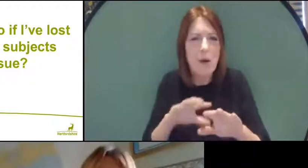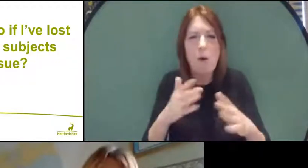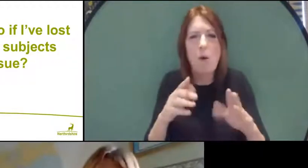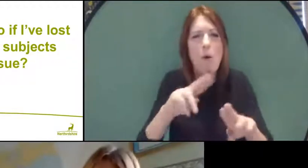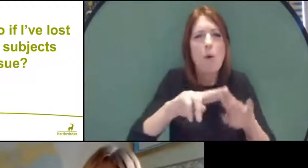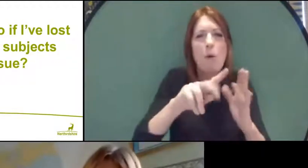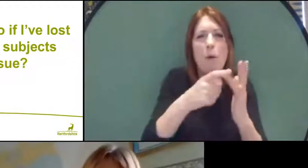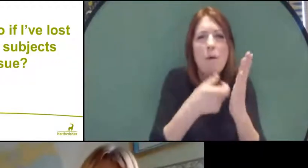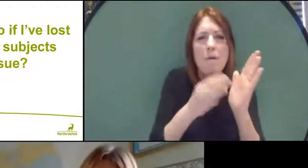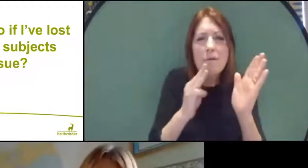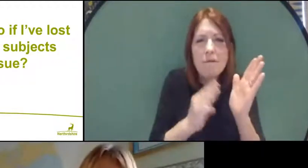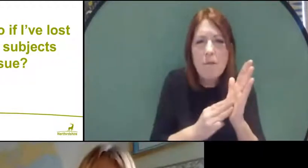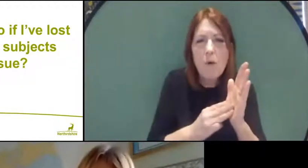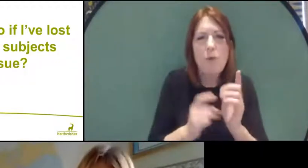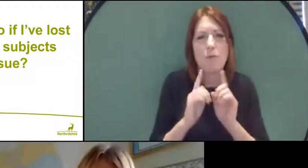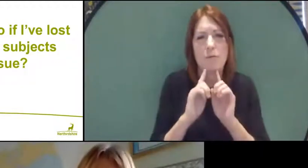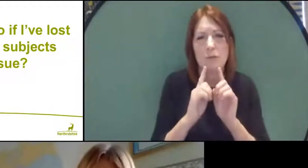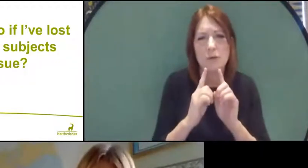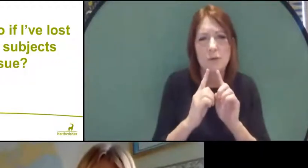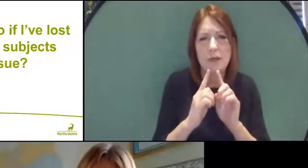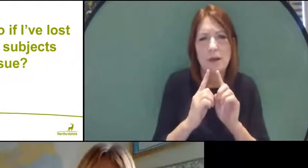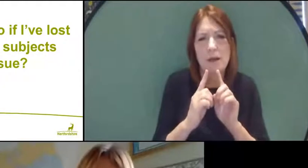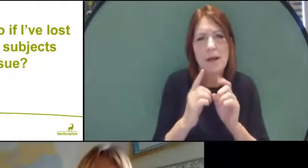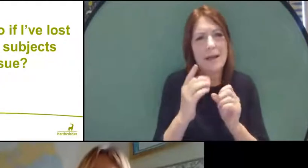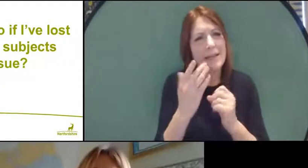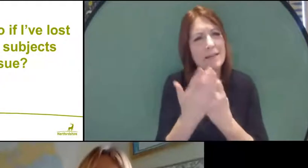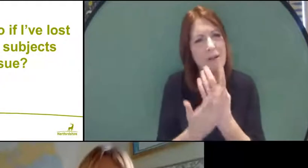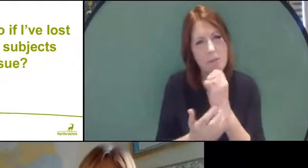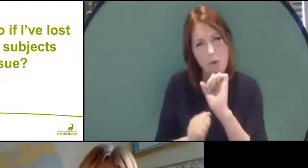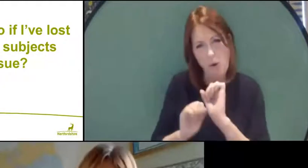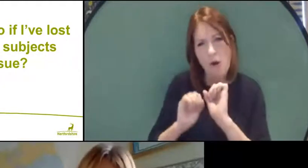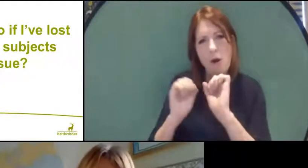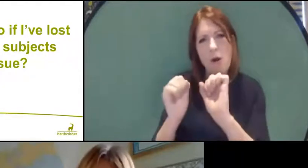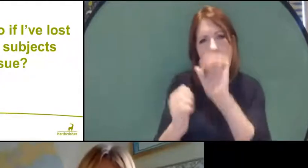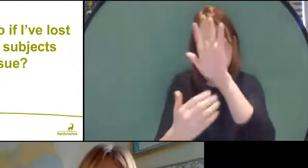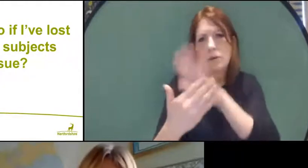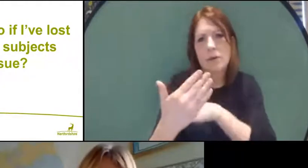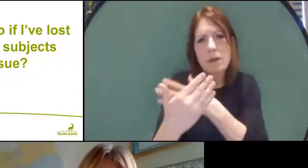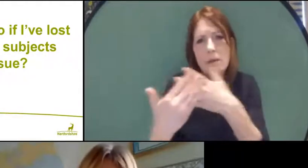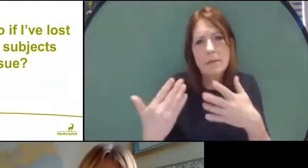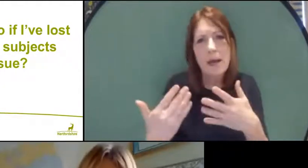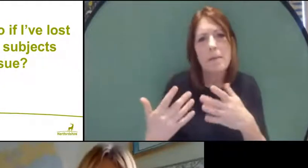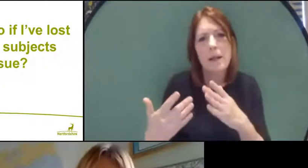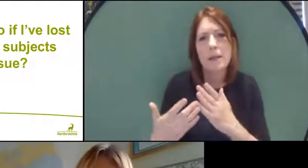and help develop yourself a timetable and work through that timetable.